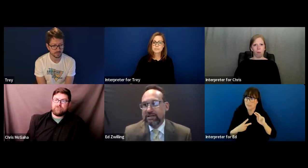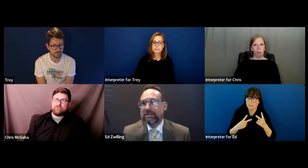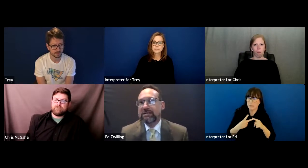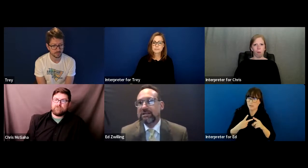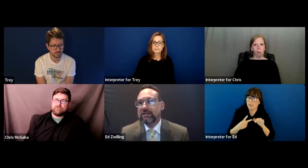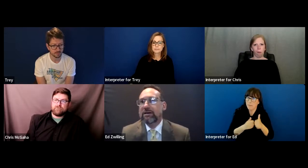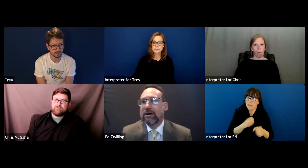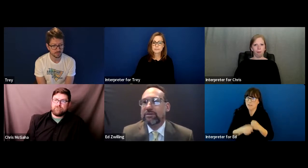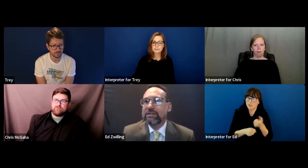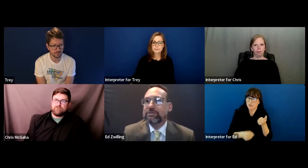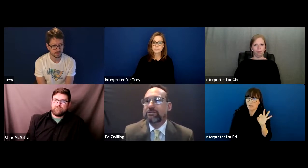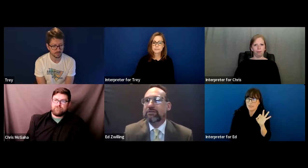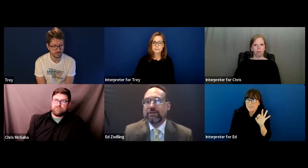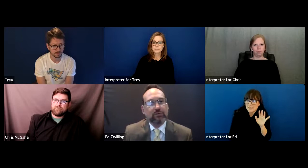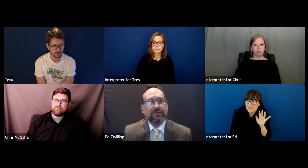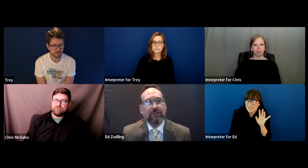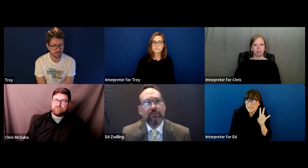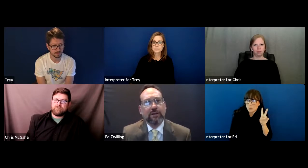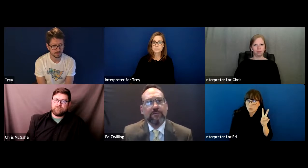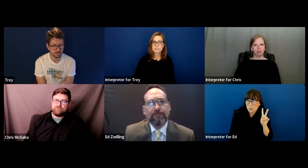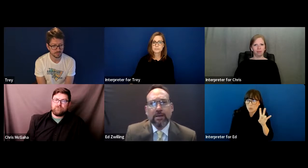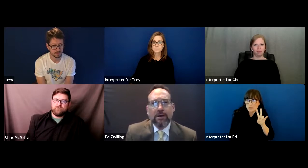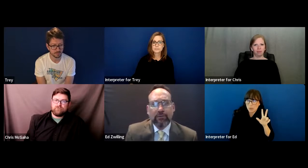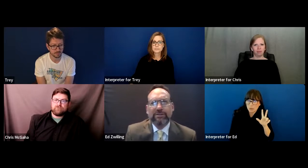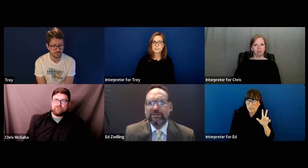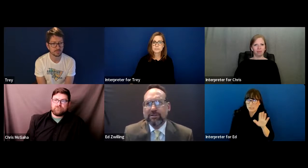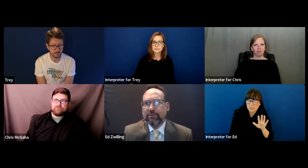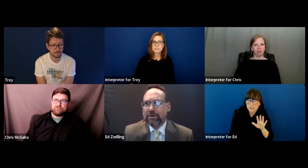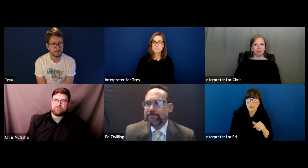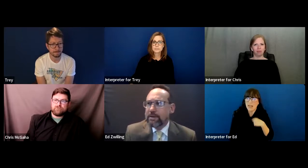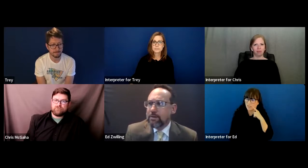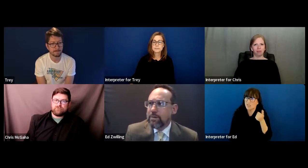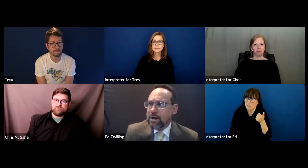in 19 -- I want to say it was either 72 or 73. I want to say 73.